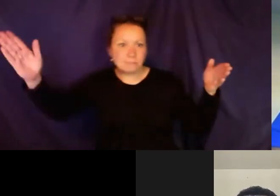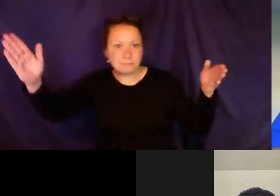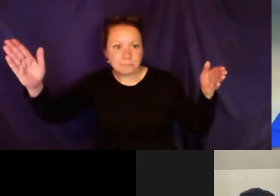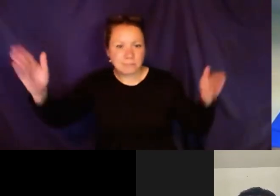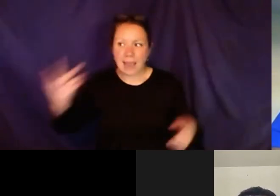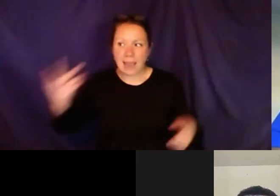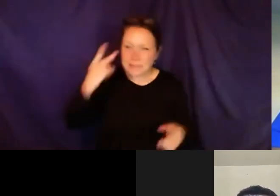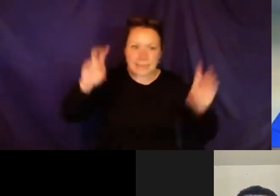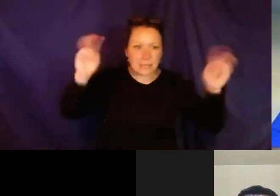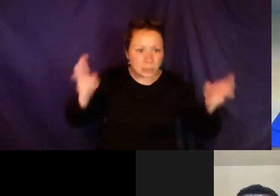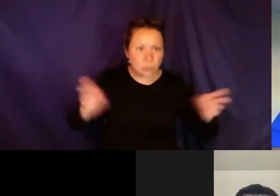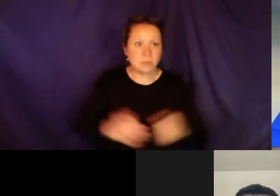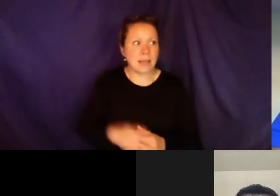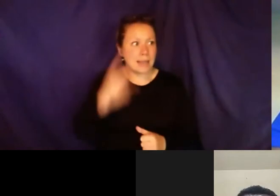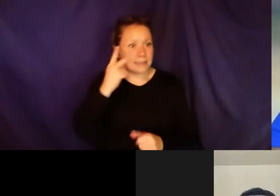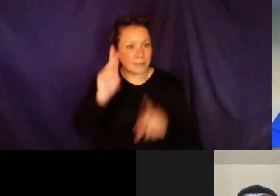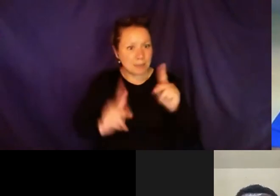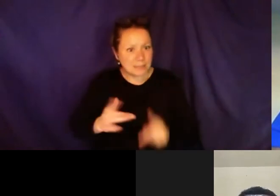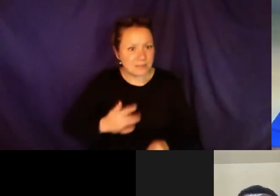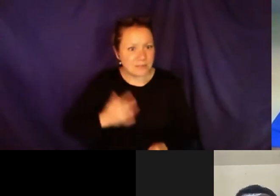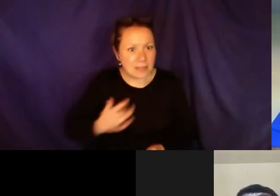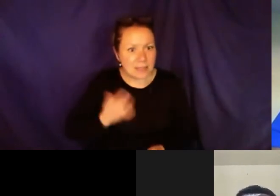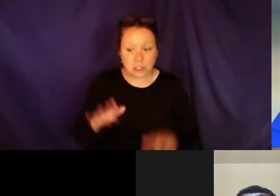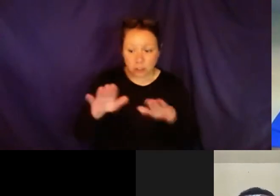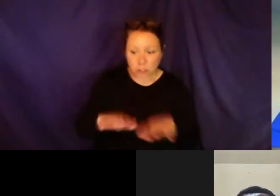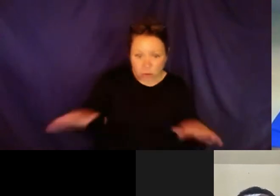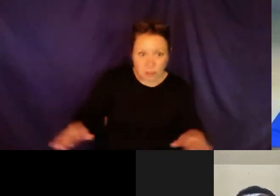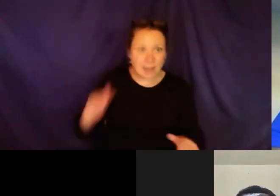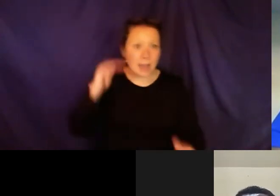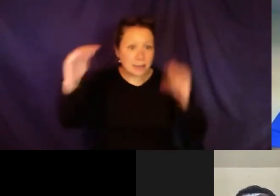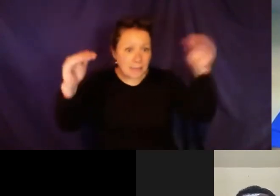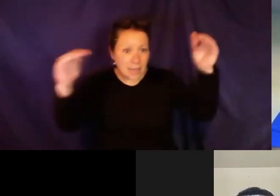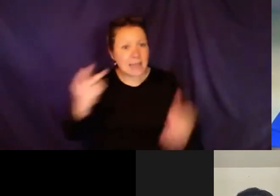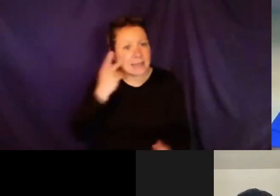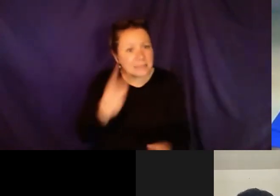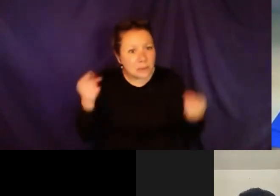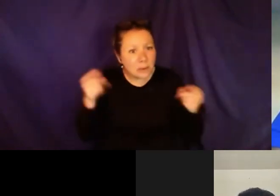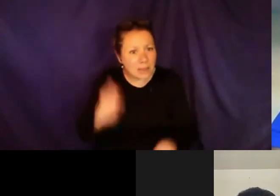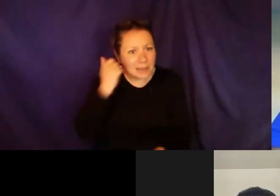it is just, you know, I see the whole broader scope. I see issues. I see